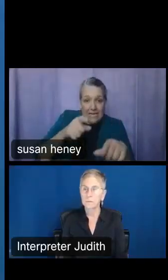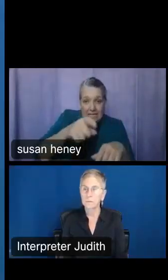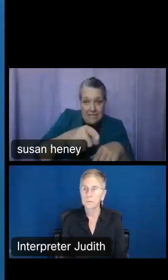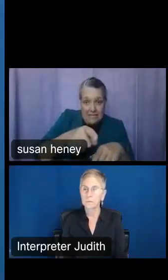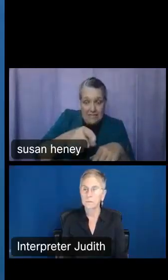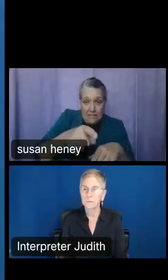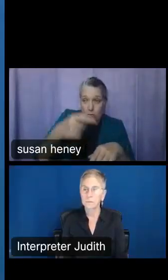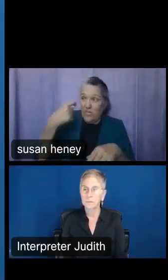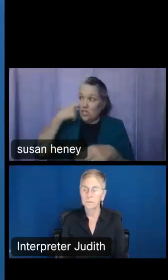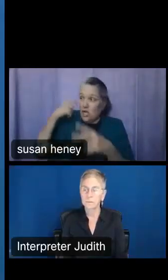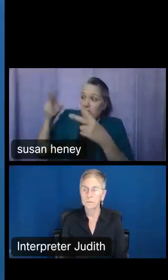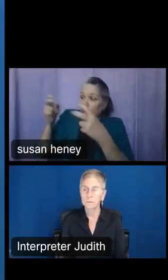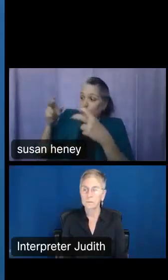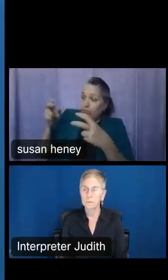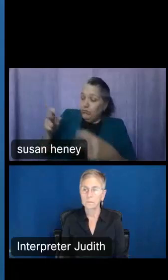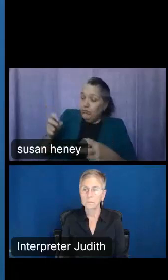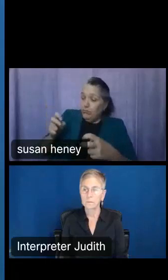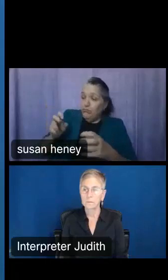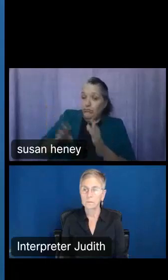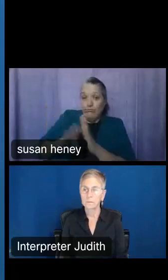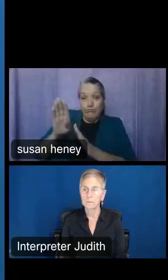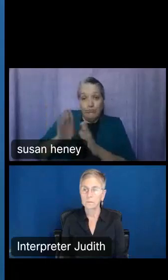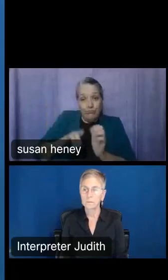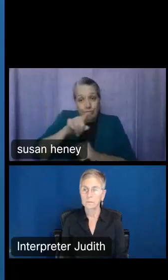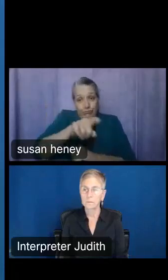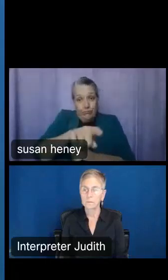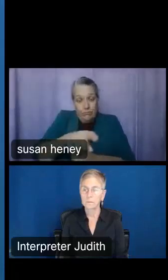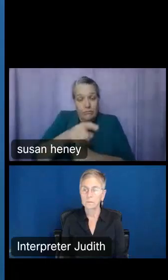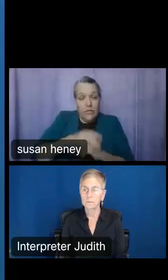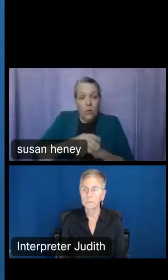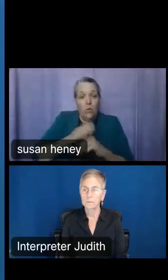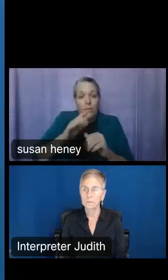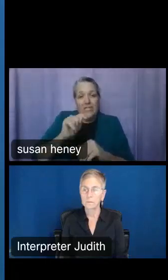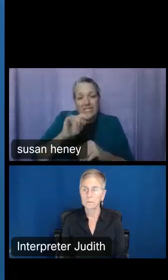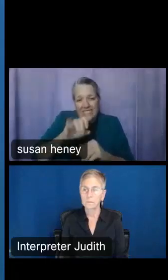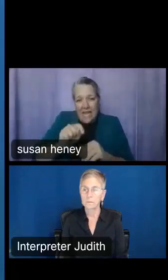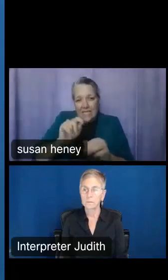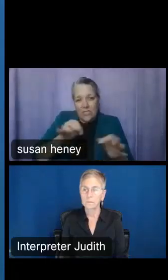be putting text description in when we upload this PowerPoint later, but it does show the